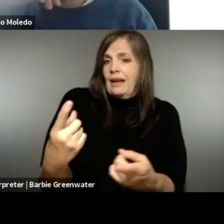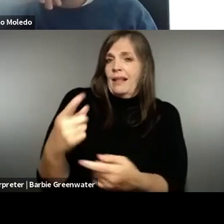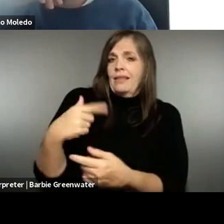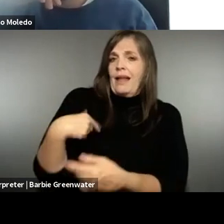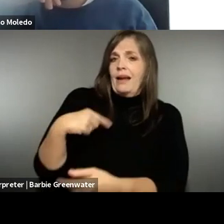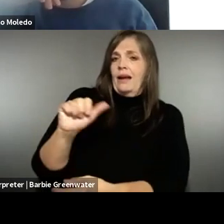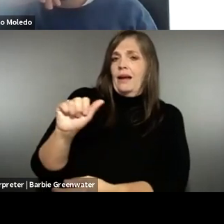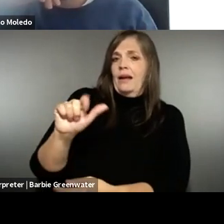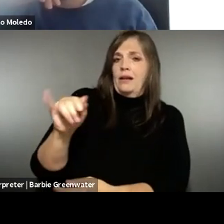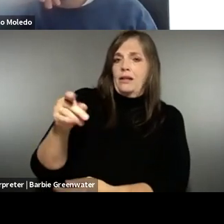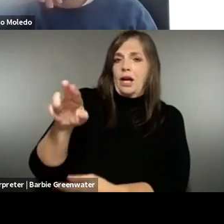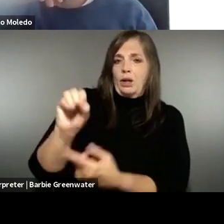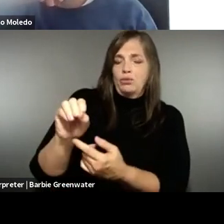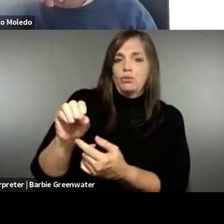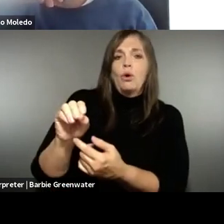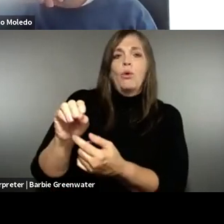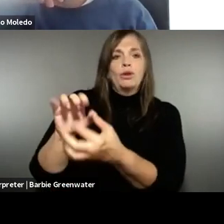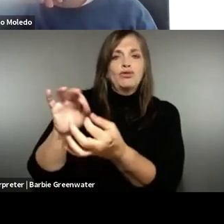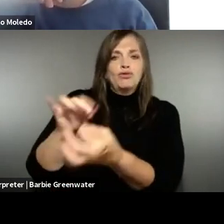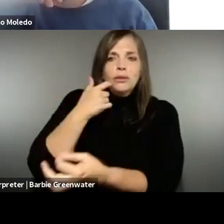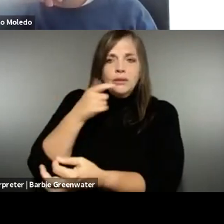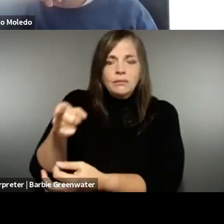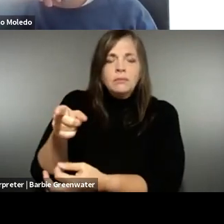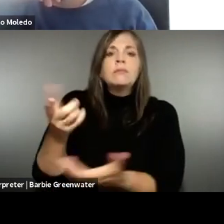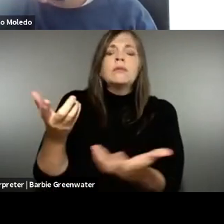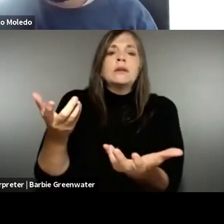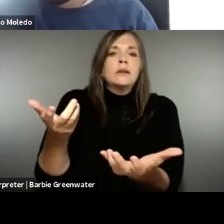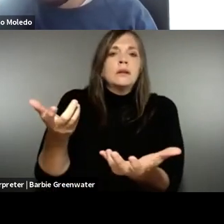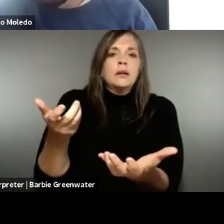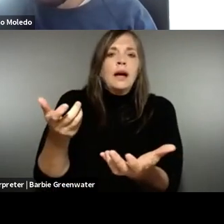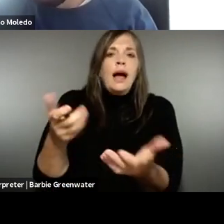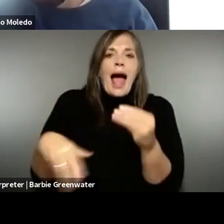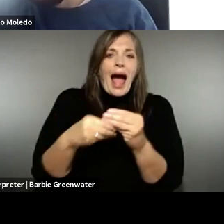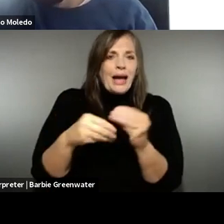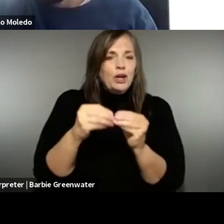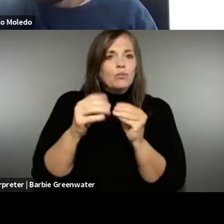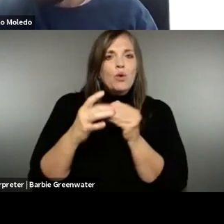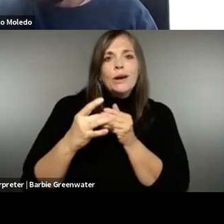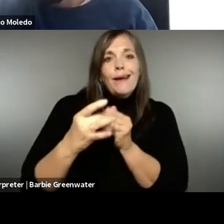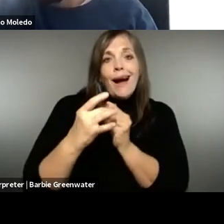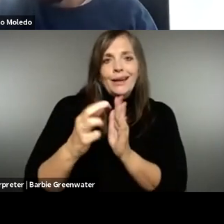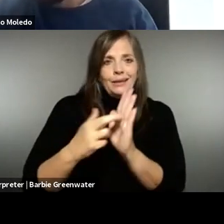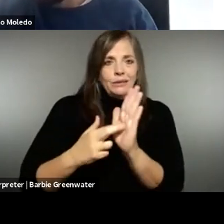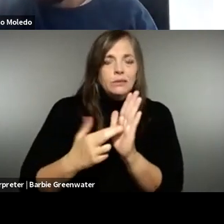. Now, things have been improving. I think as with Alejandro was saying